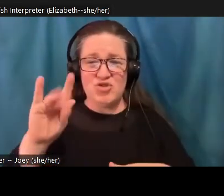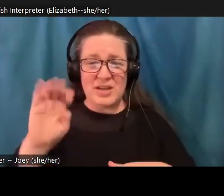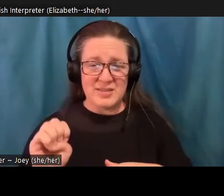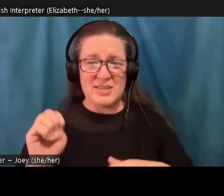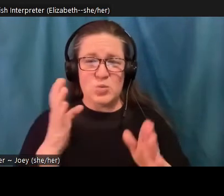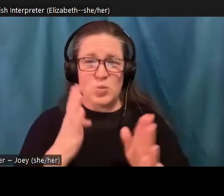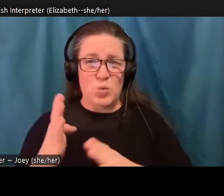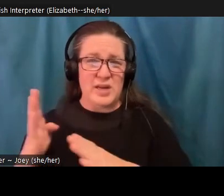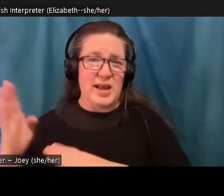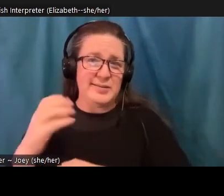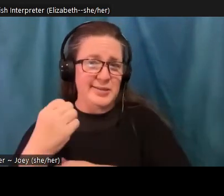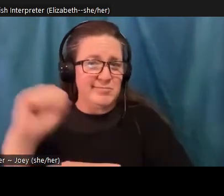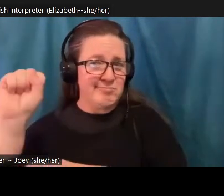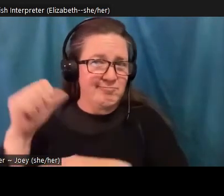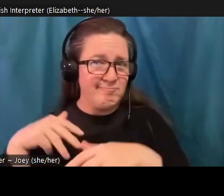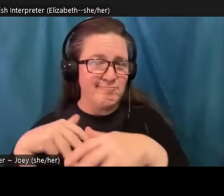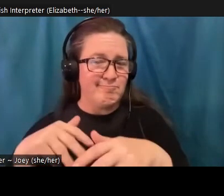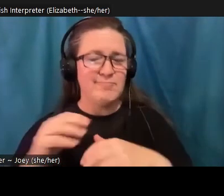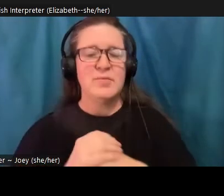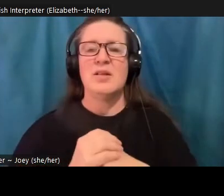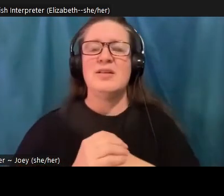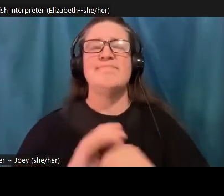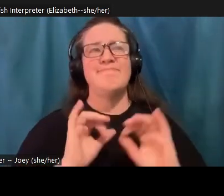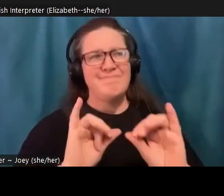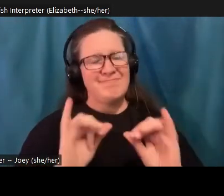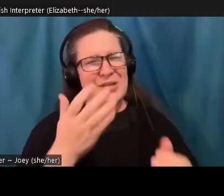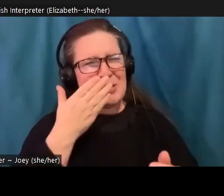bit more on youth and college age students. But one of the